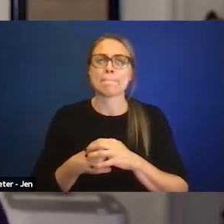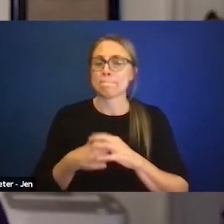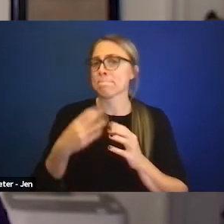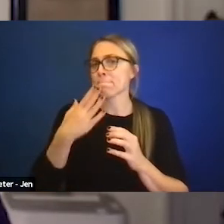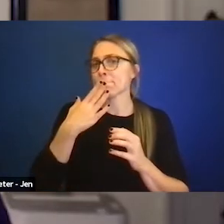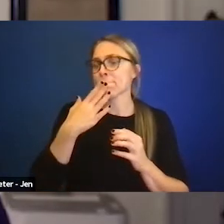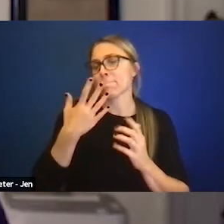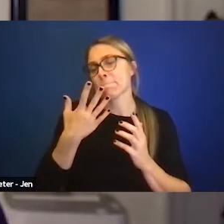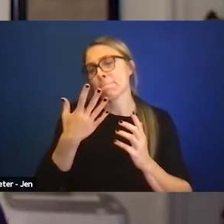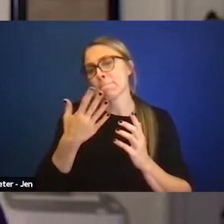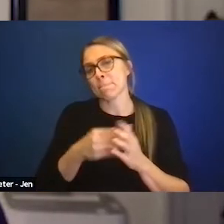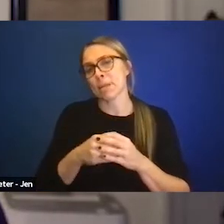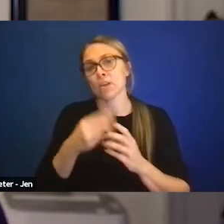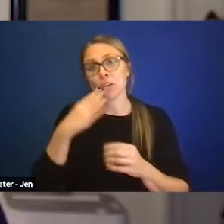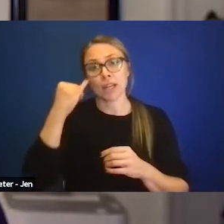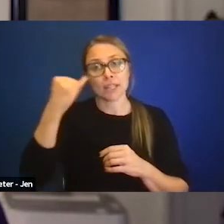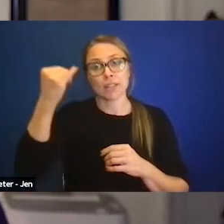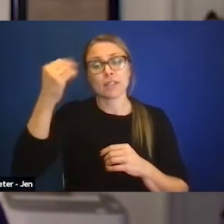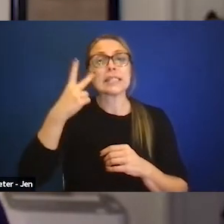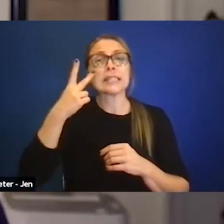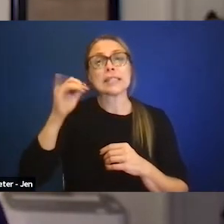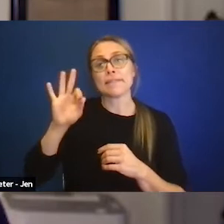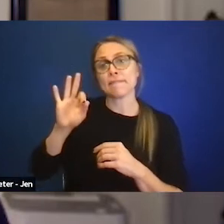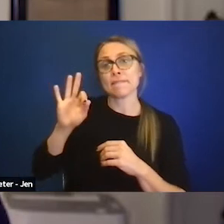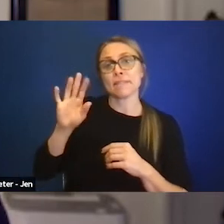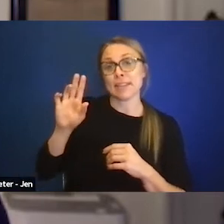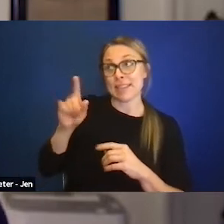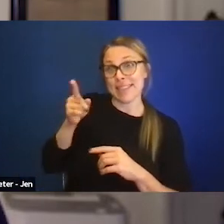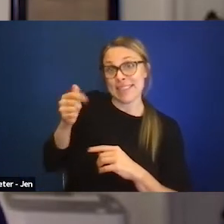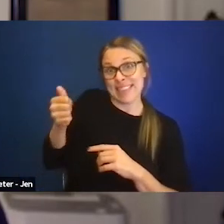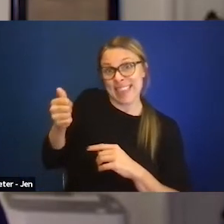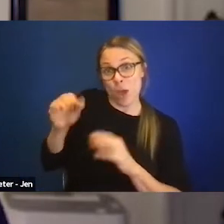at whether or not there are disability run organizations,